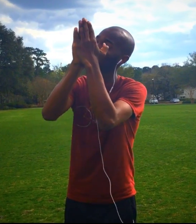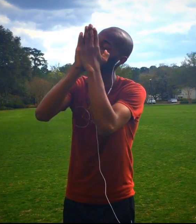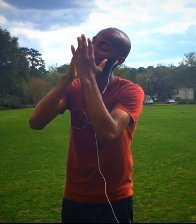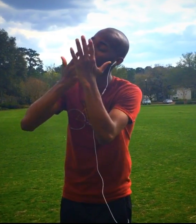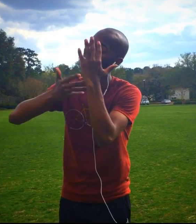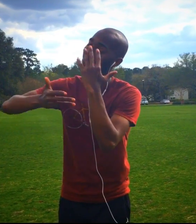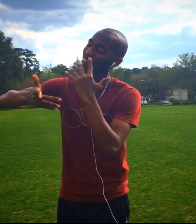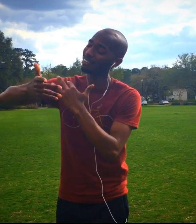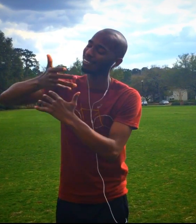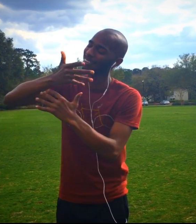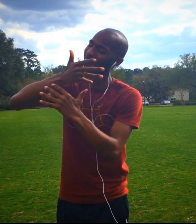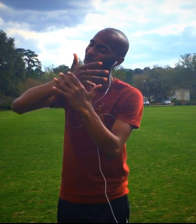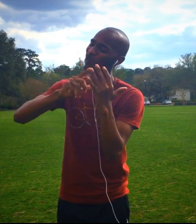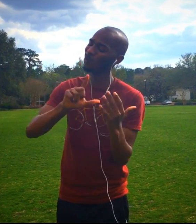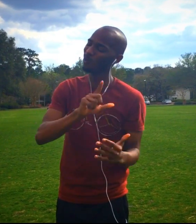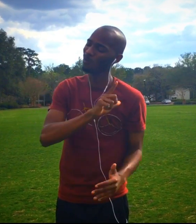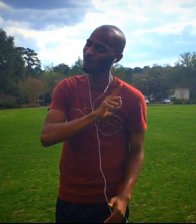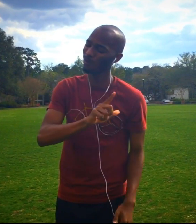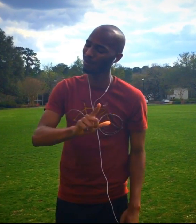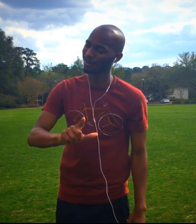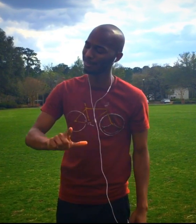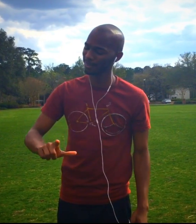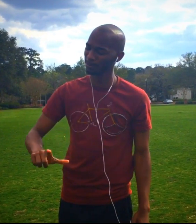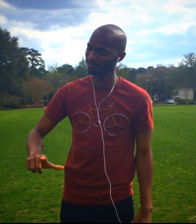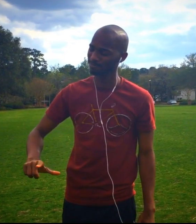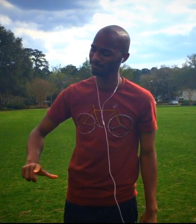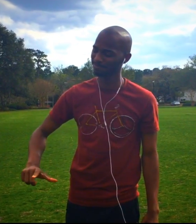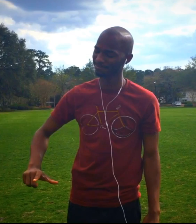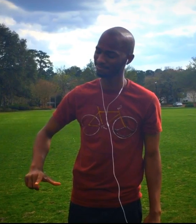Your presence, Lord.